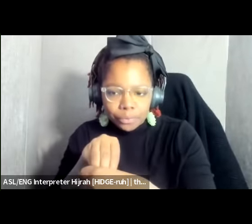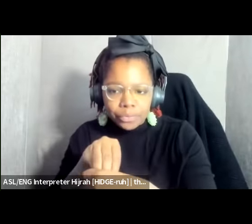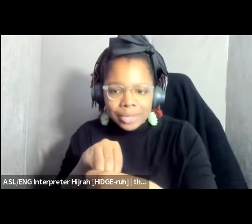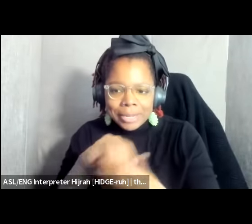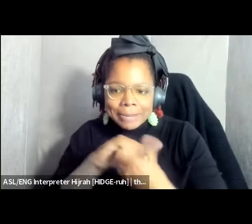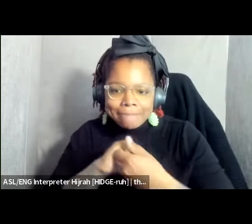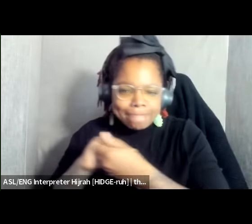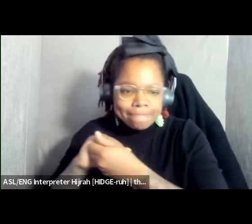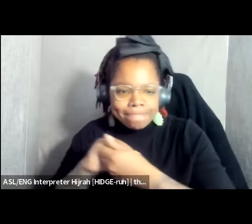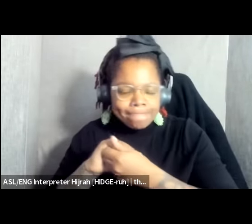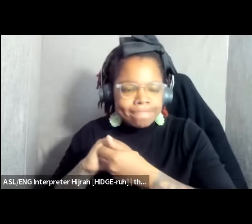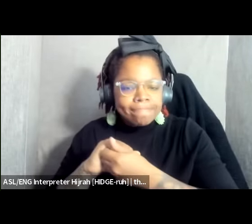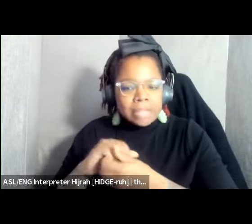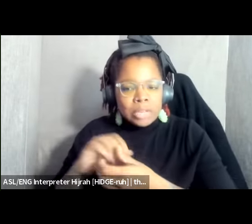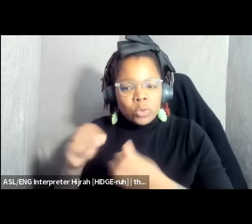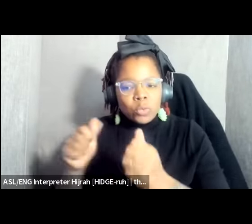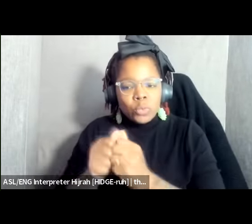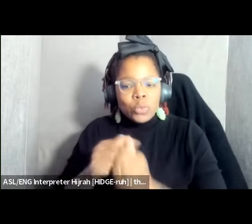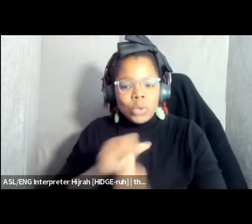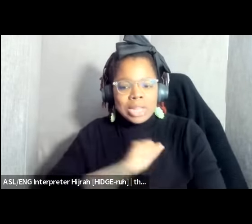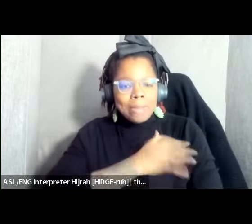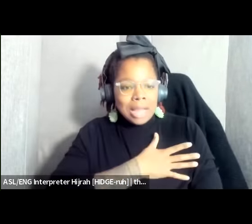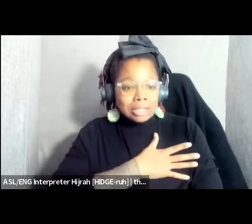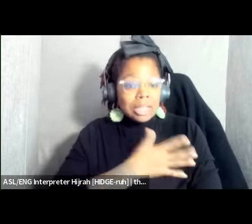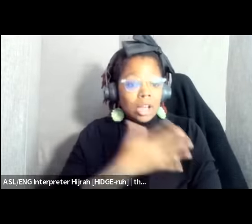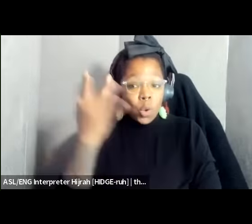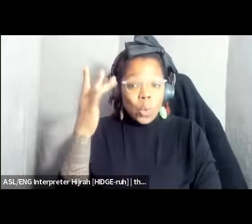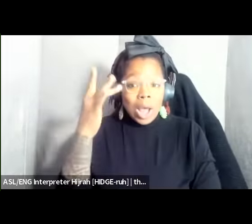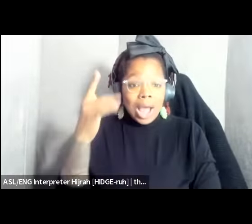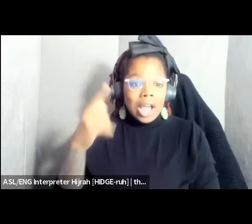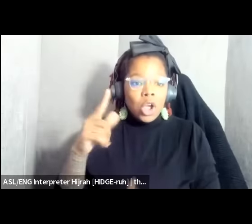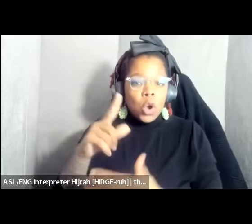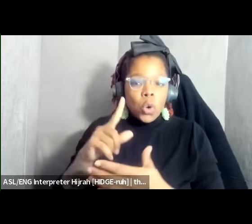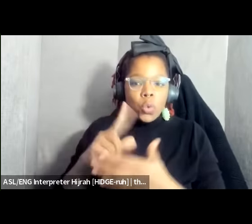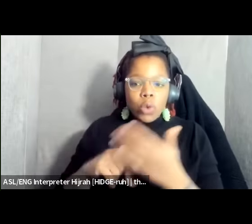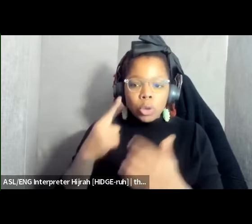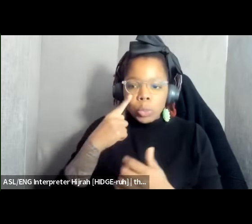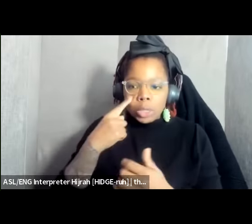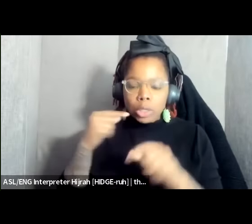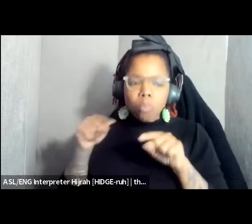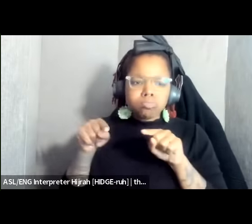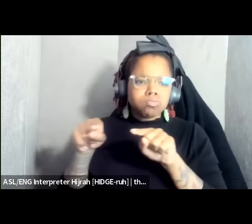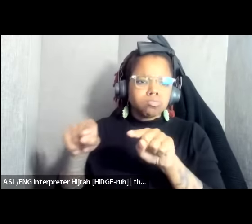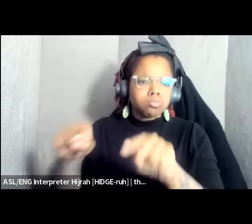Palestine solidarity struggle because what we see is deep deep parallels in the way neoliberalism is